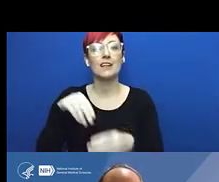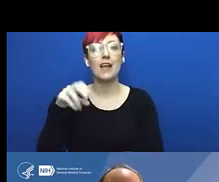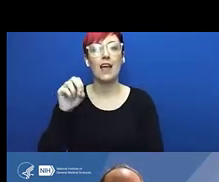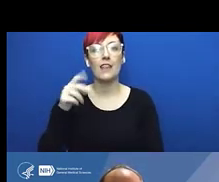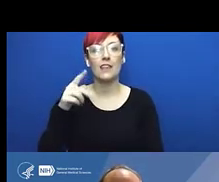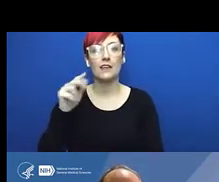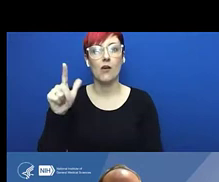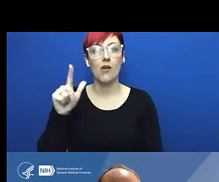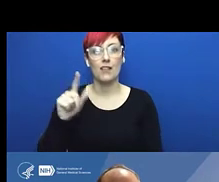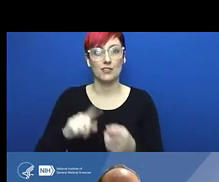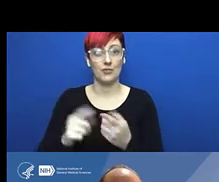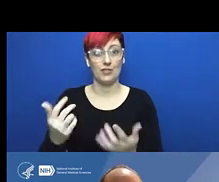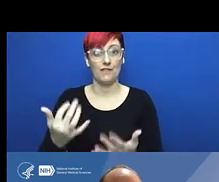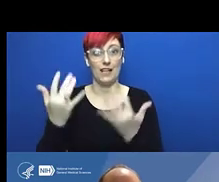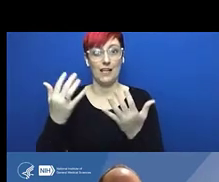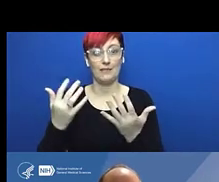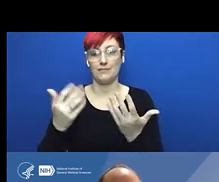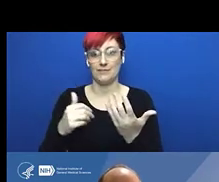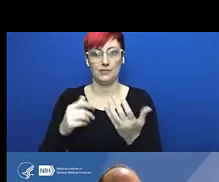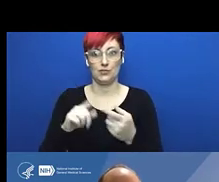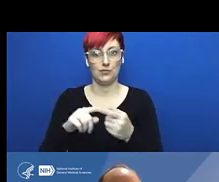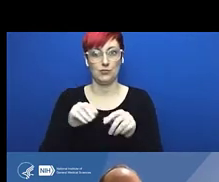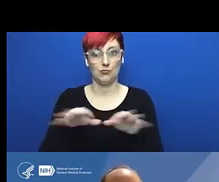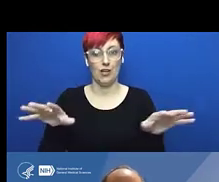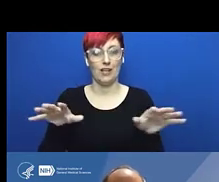which then of course flooded the lab and the building.